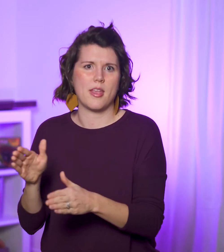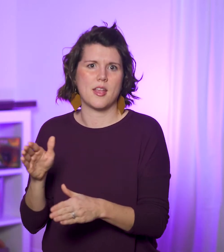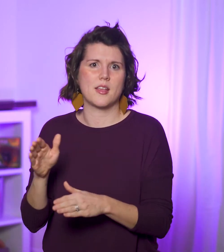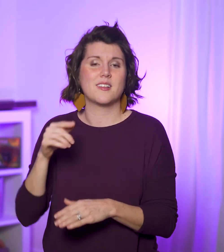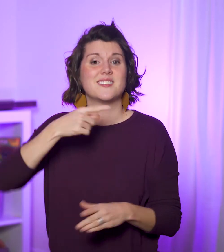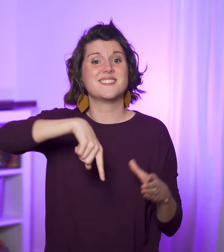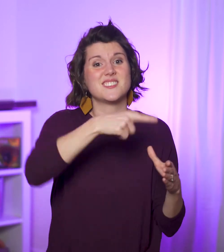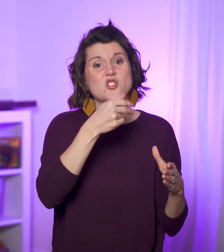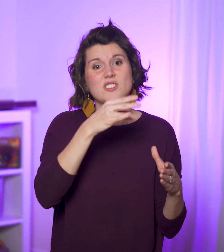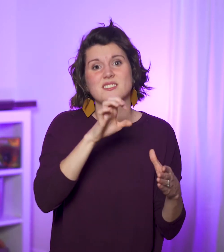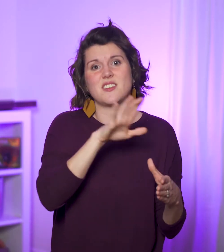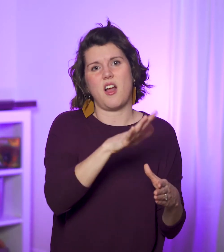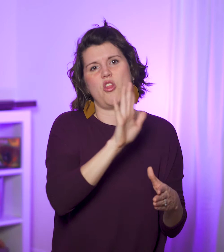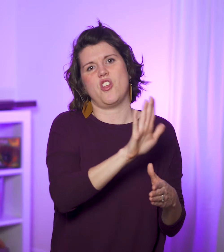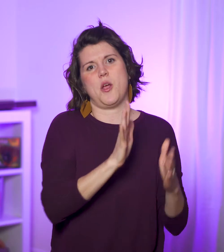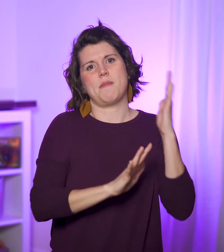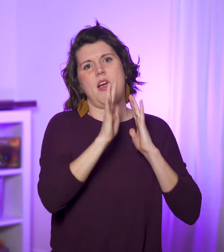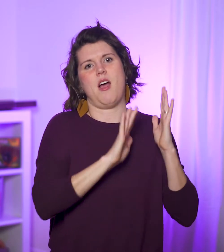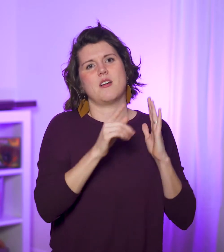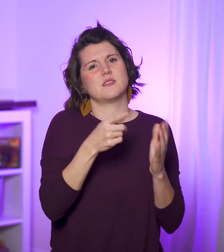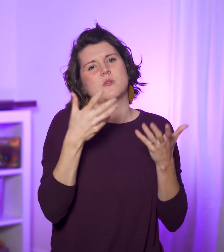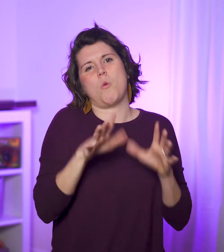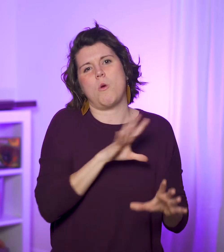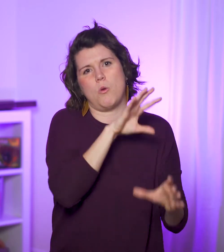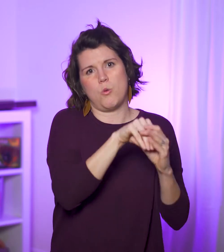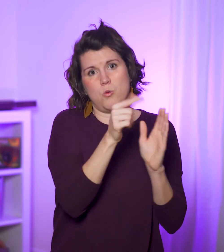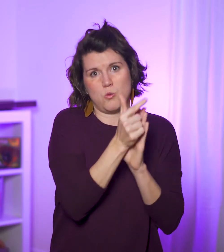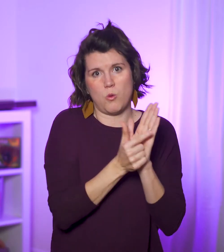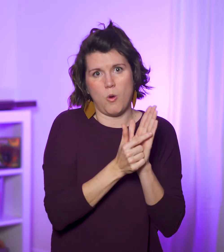These are Gentiles whose past doesn’t include the law,